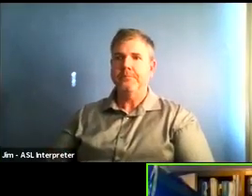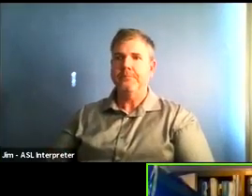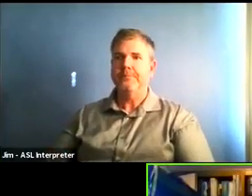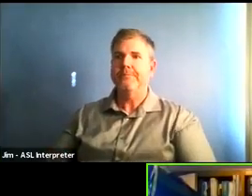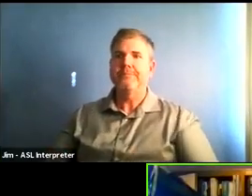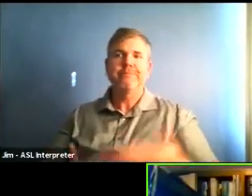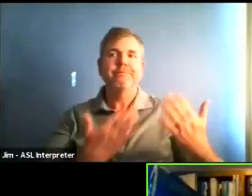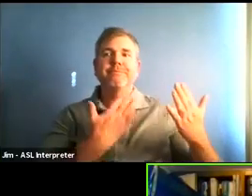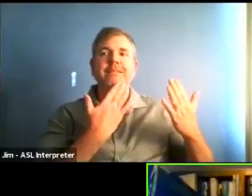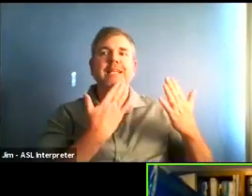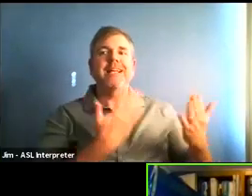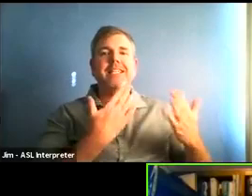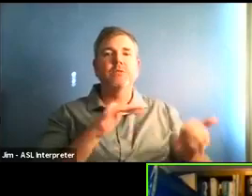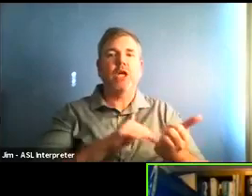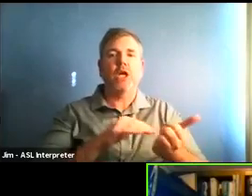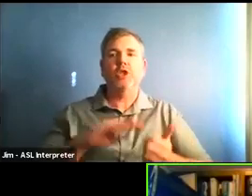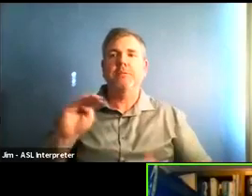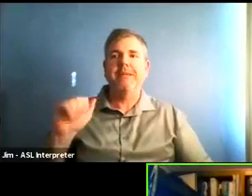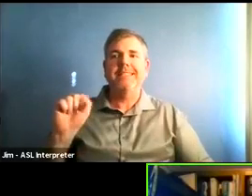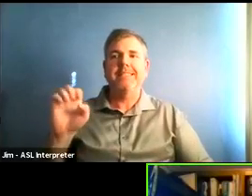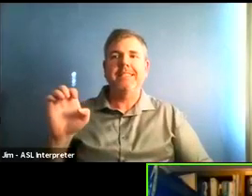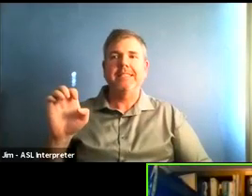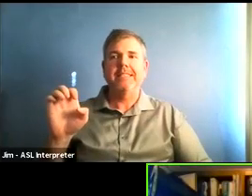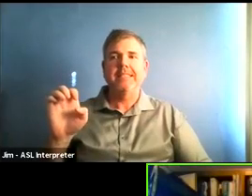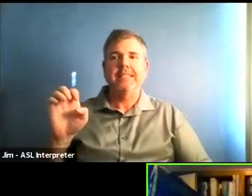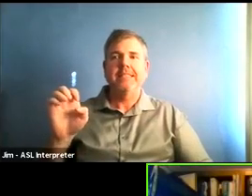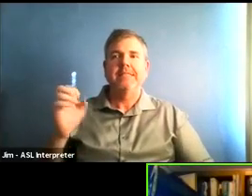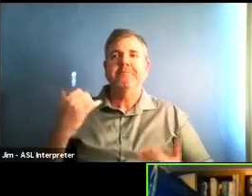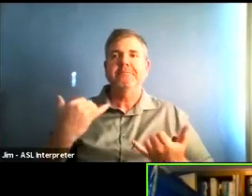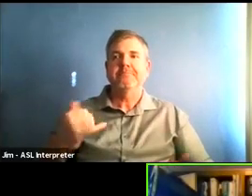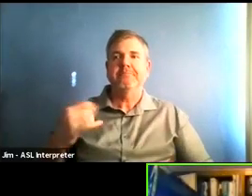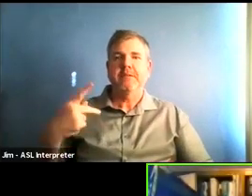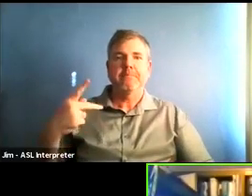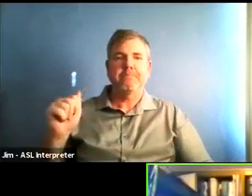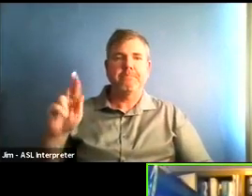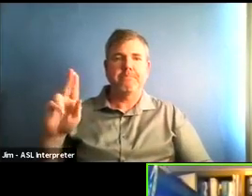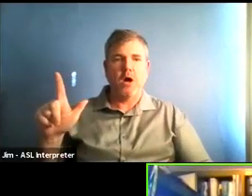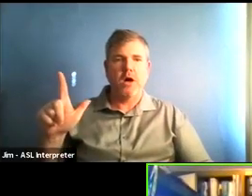And so this time we'll move on to questions, but before we do,